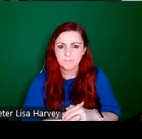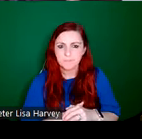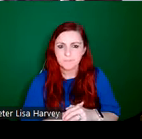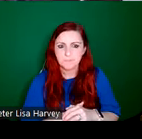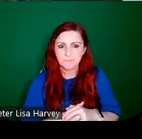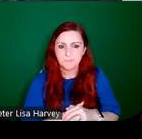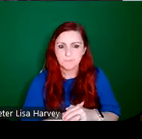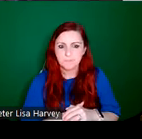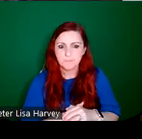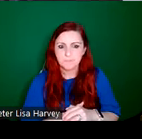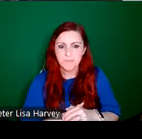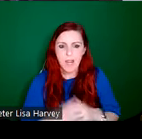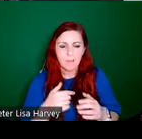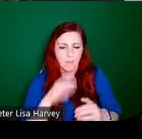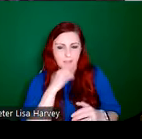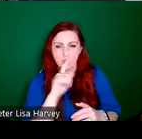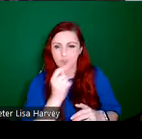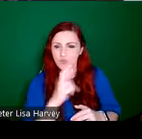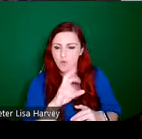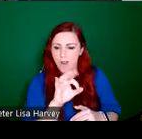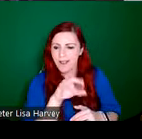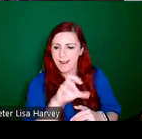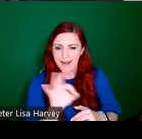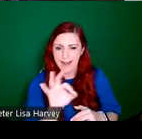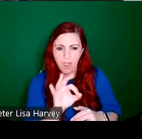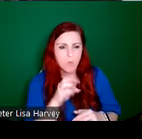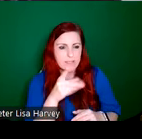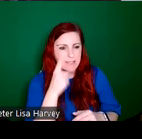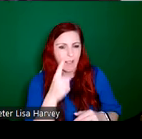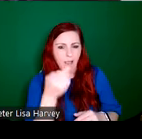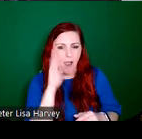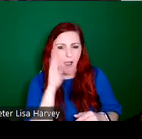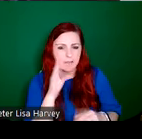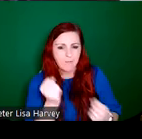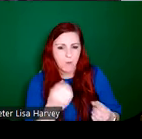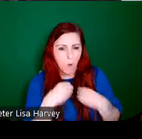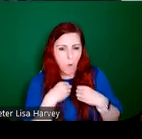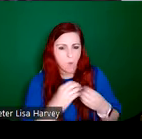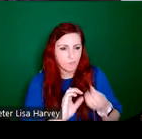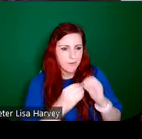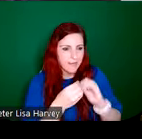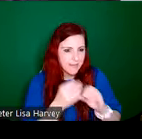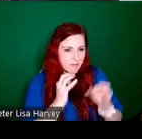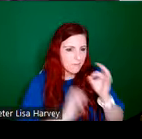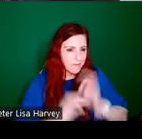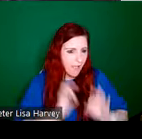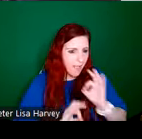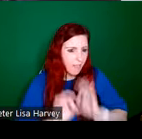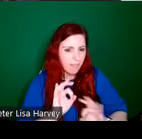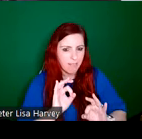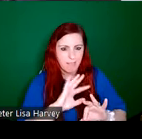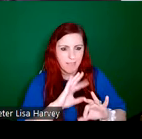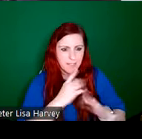artists bring their own creative style individual techniques to their designs.